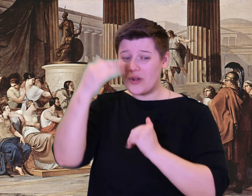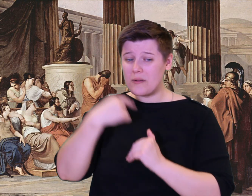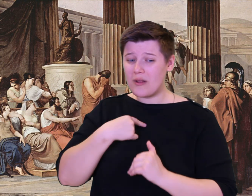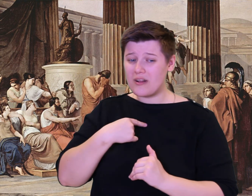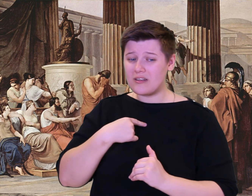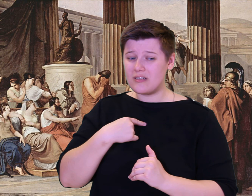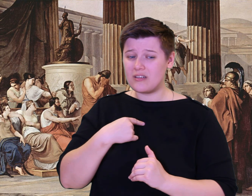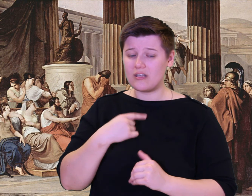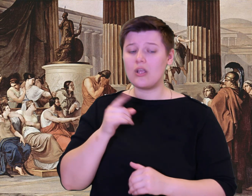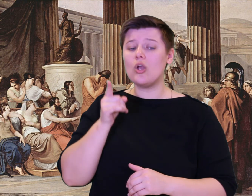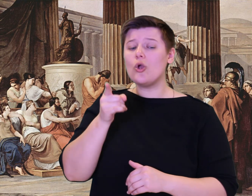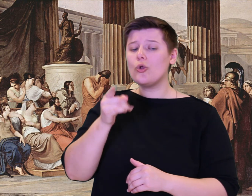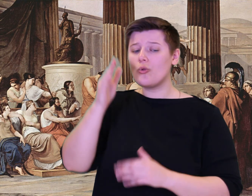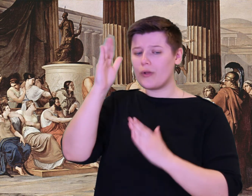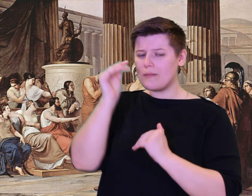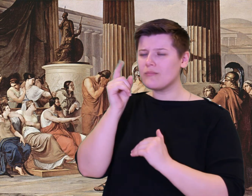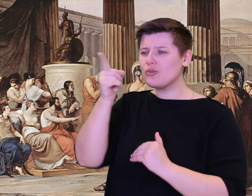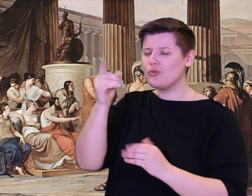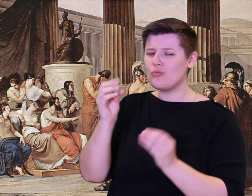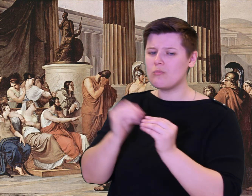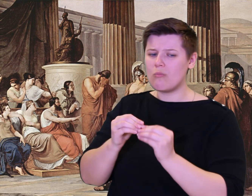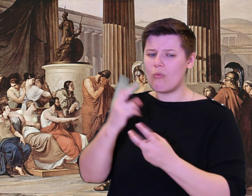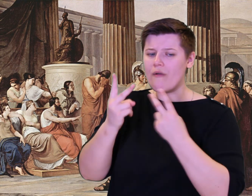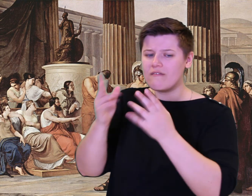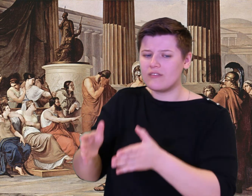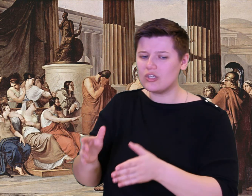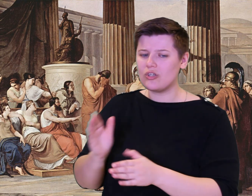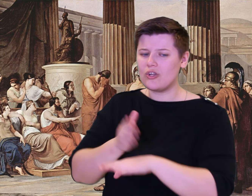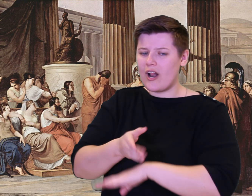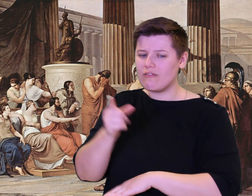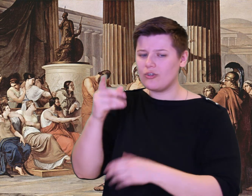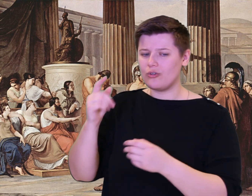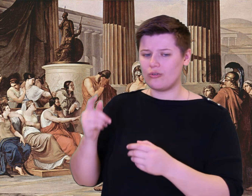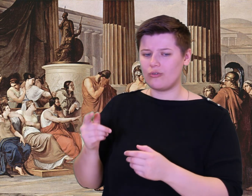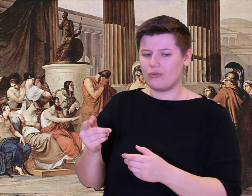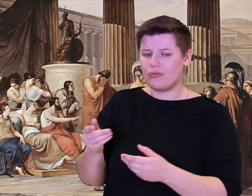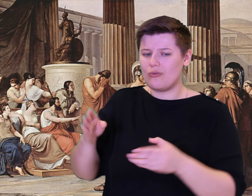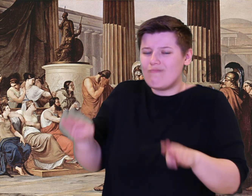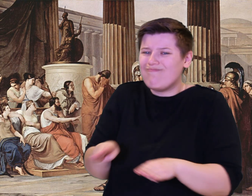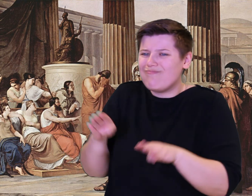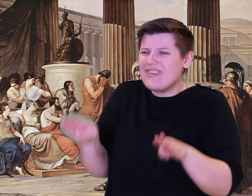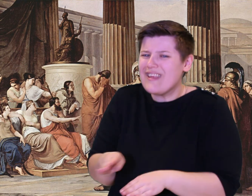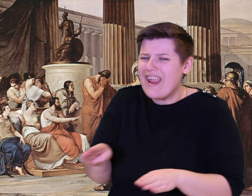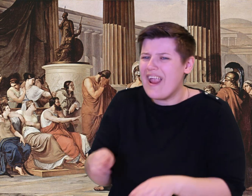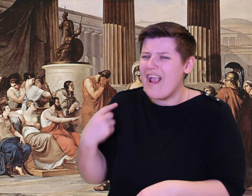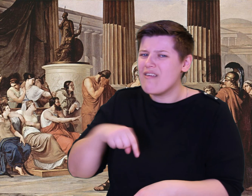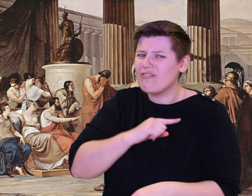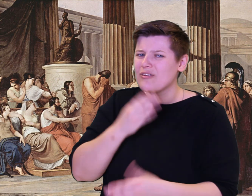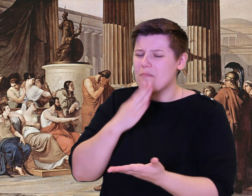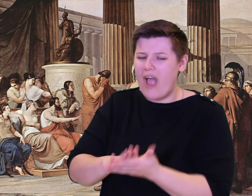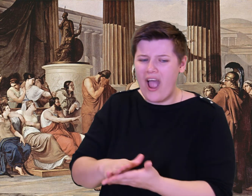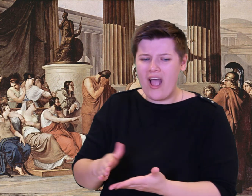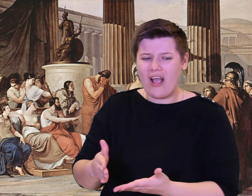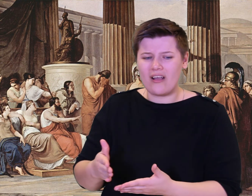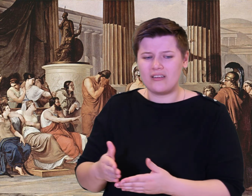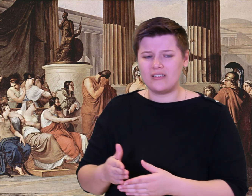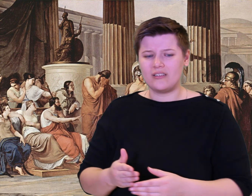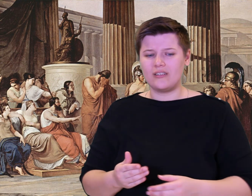He took and drank the sweet delicious wine. He loved it and demanded more.